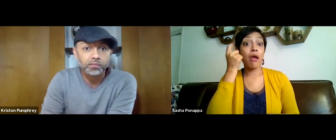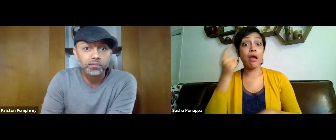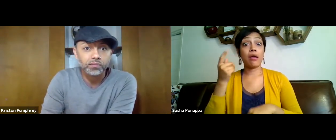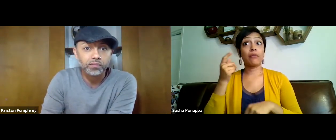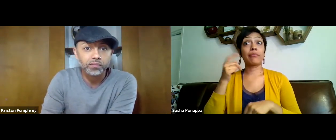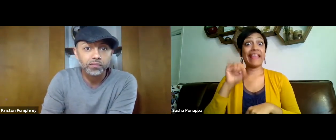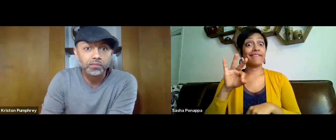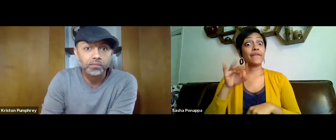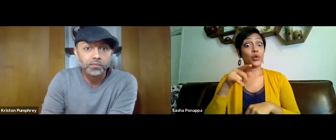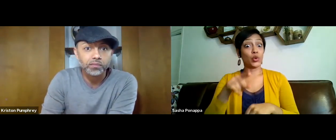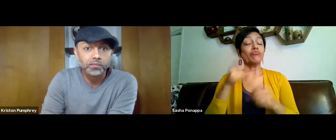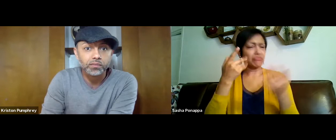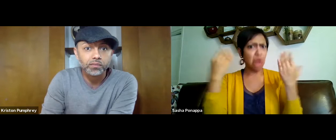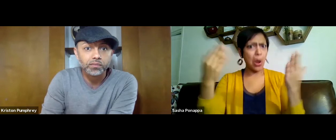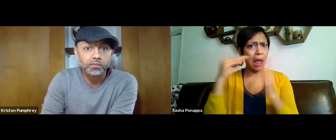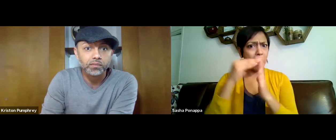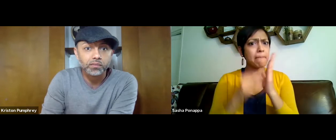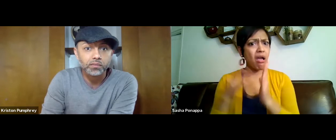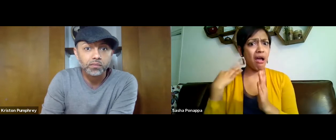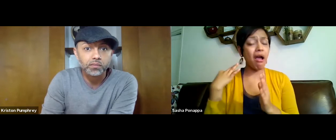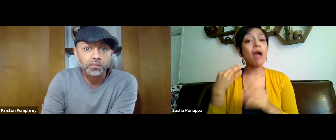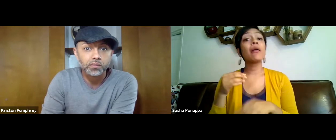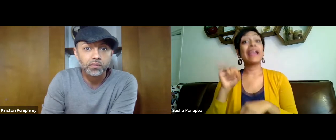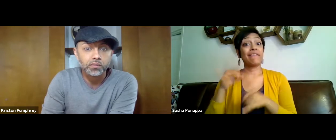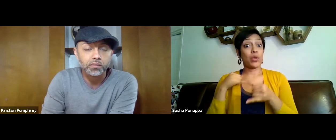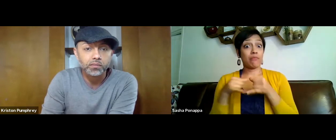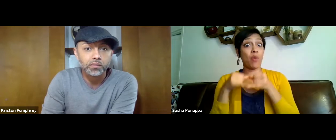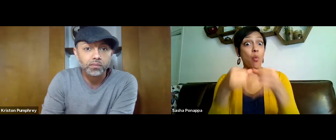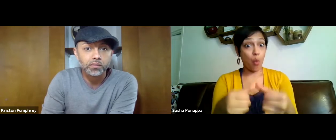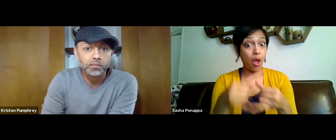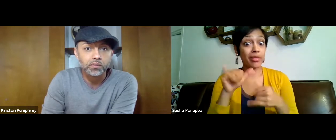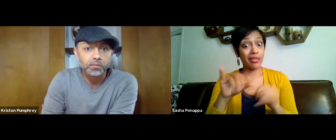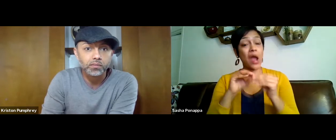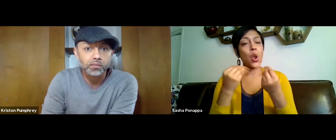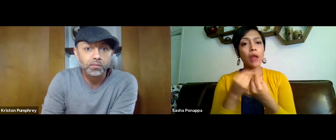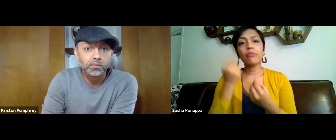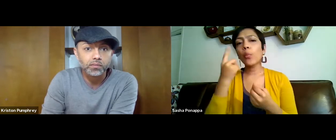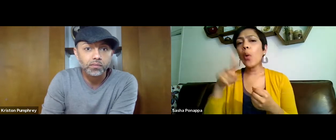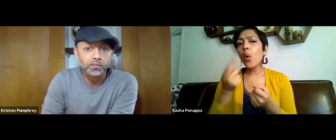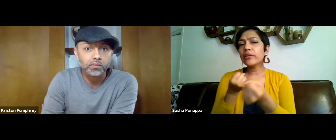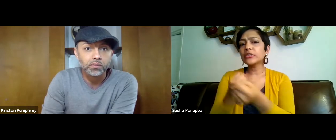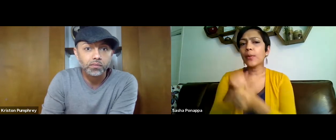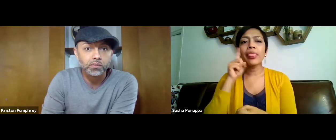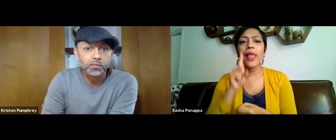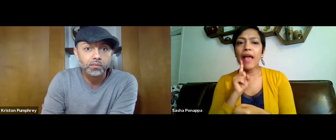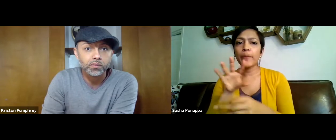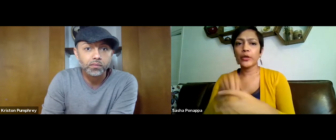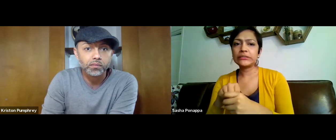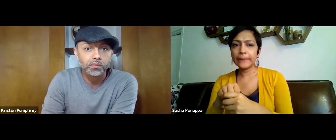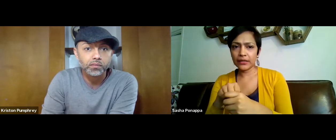Yes, you can, you see if you can go ahead and apply. And if we do award that grant,